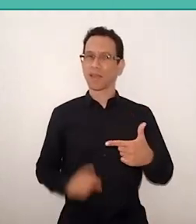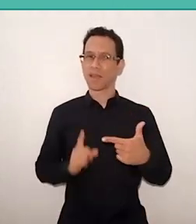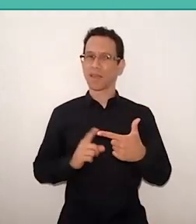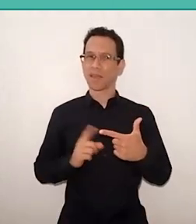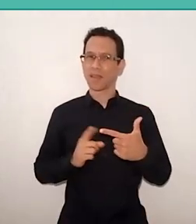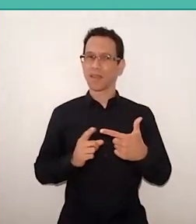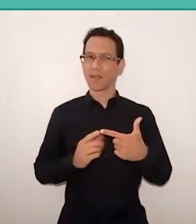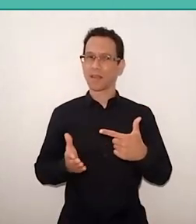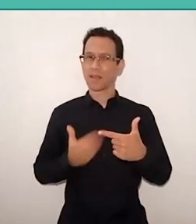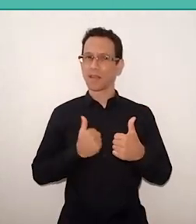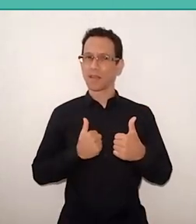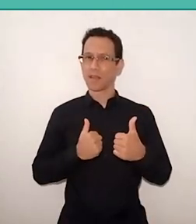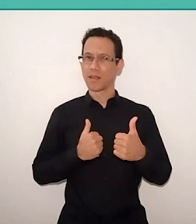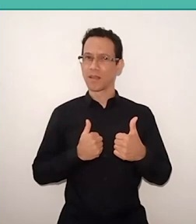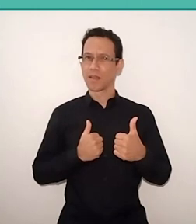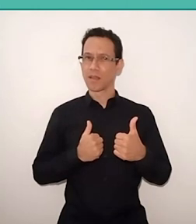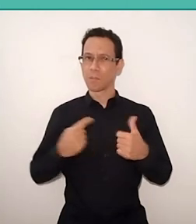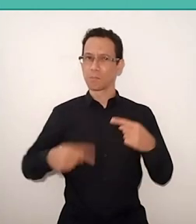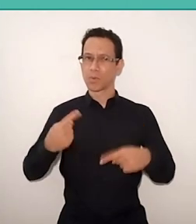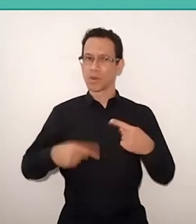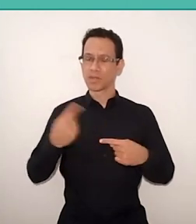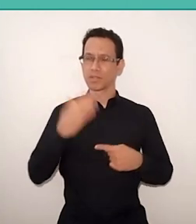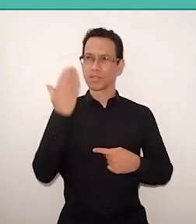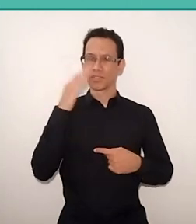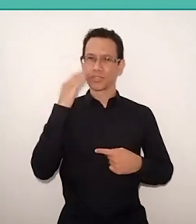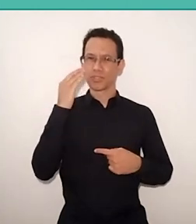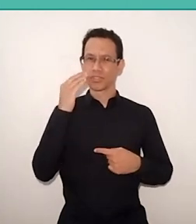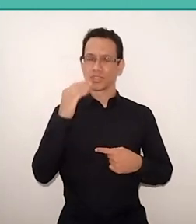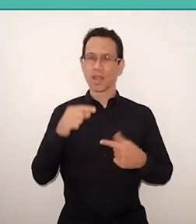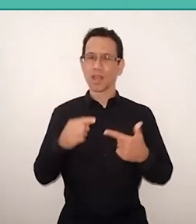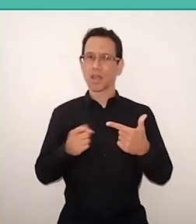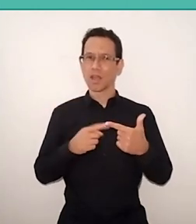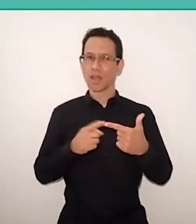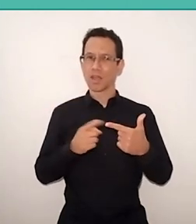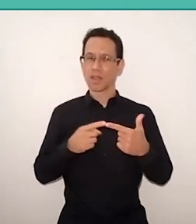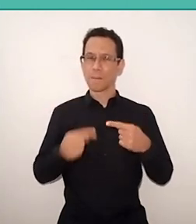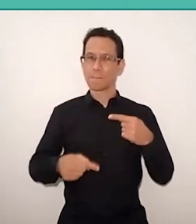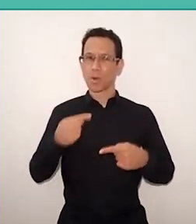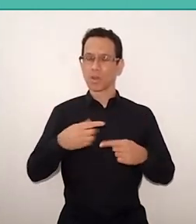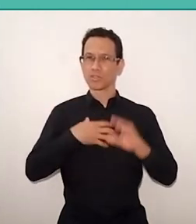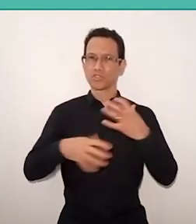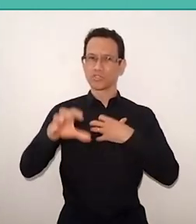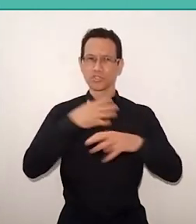without political reading first, because the simple decoding linguistic is not reading,